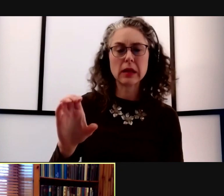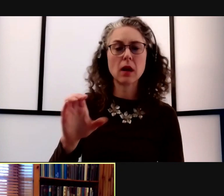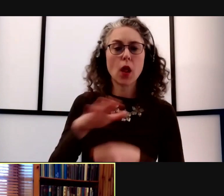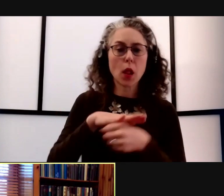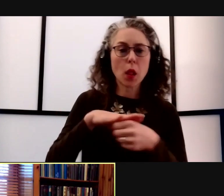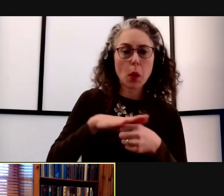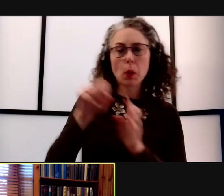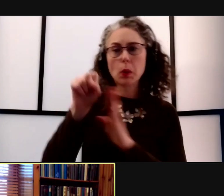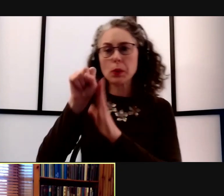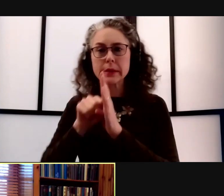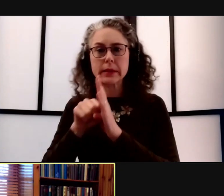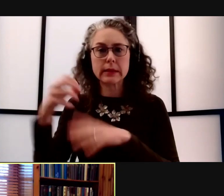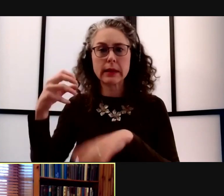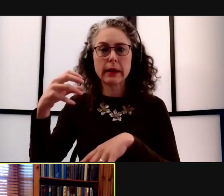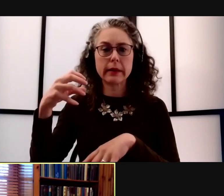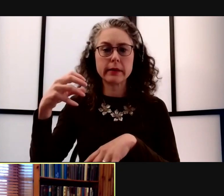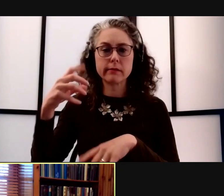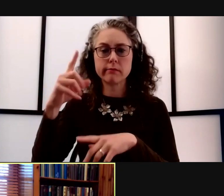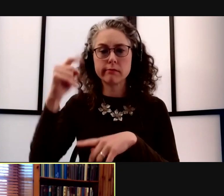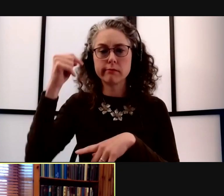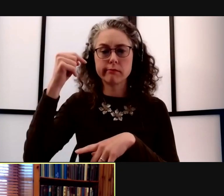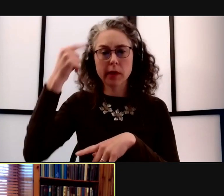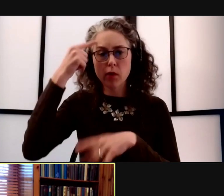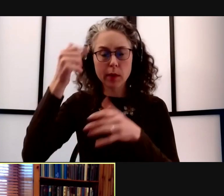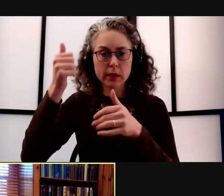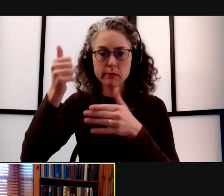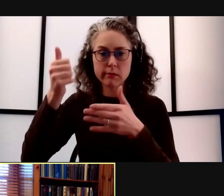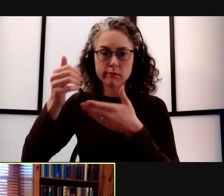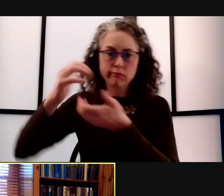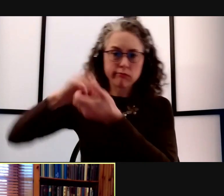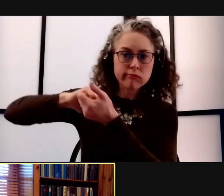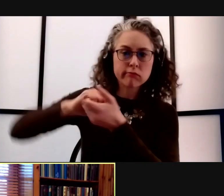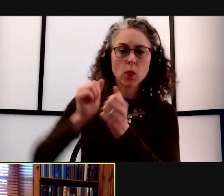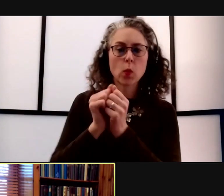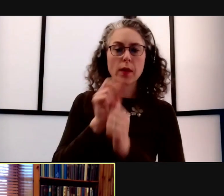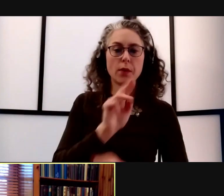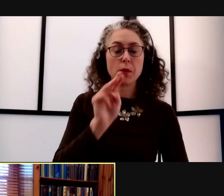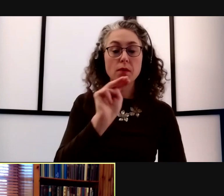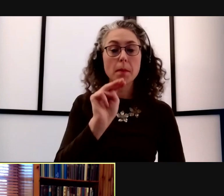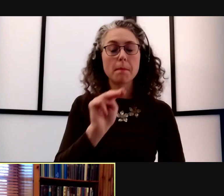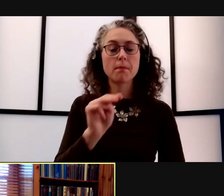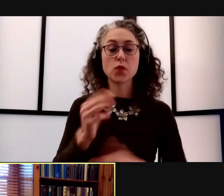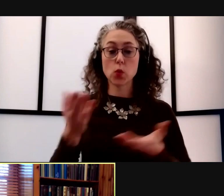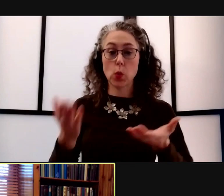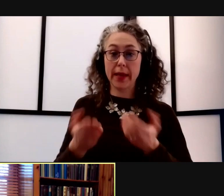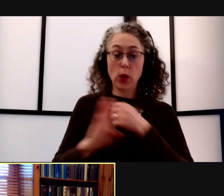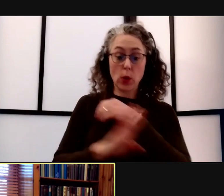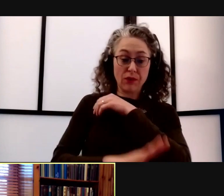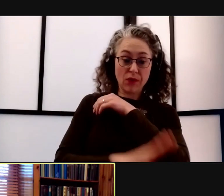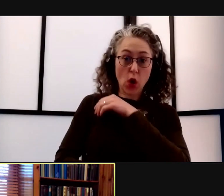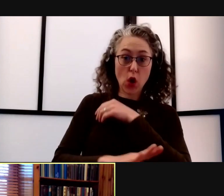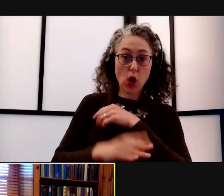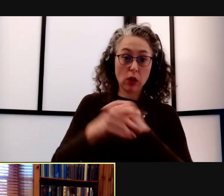that are working hand in glove with us. So again, the campus you experienced in the fall is gonna be much more